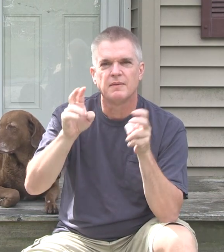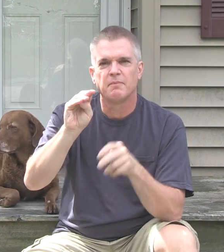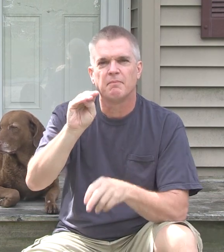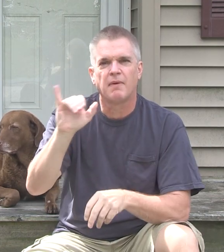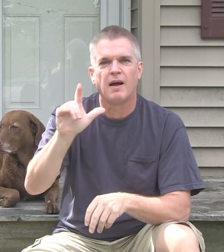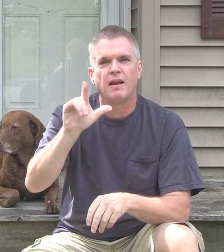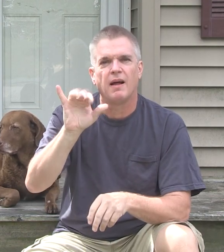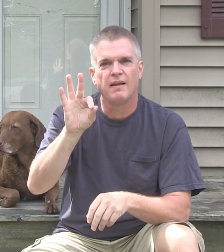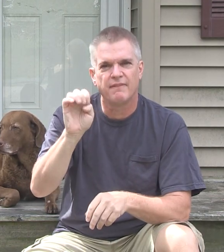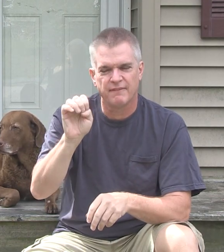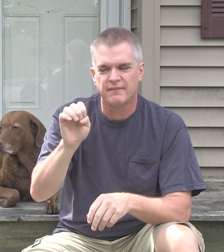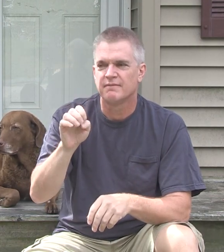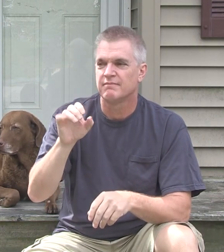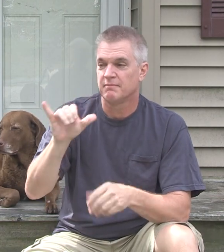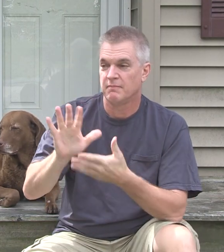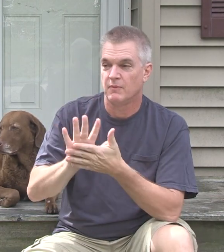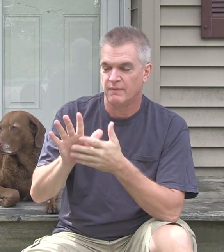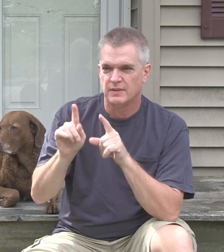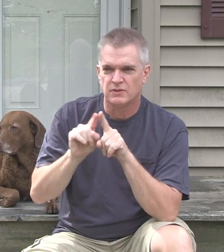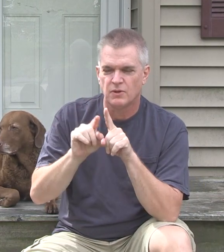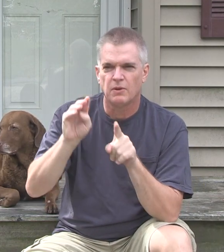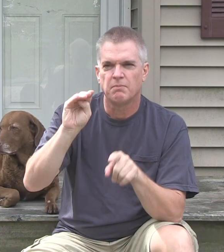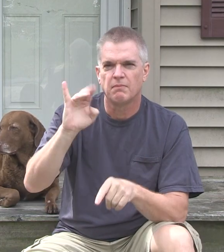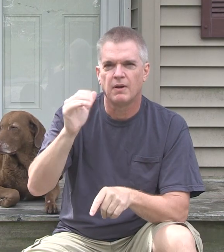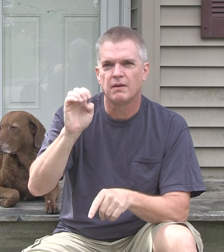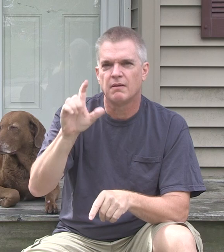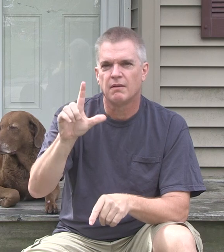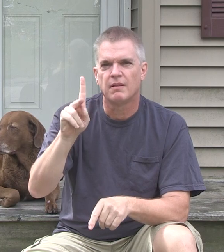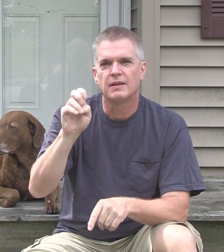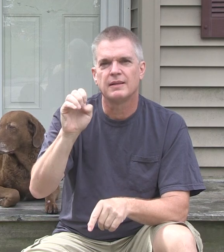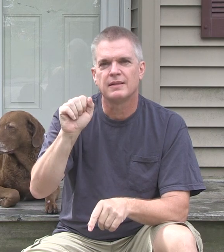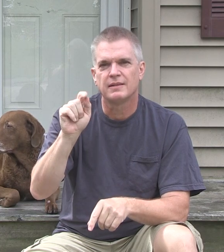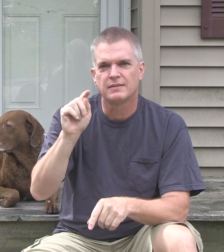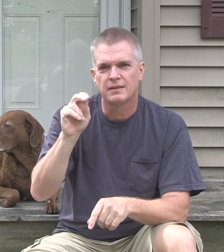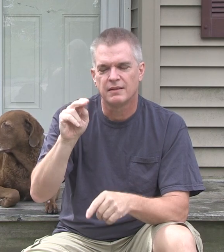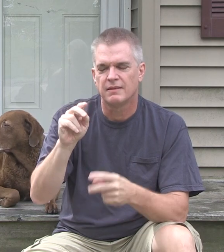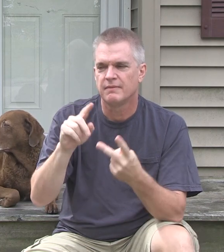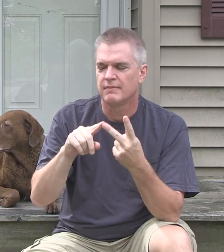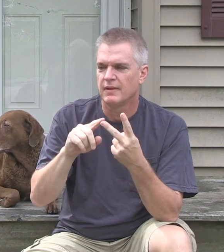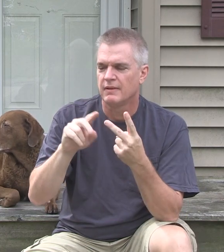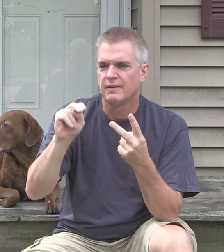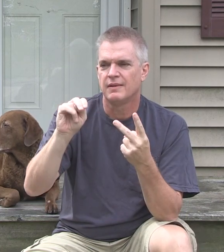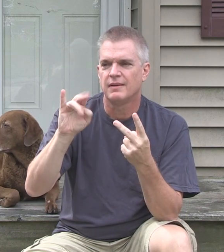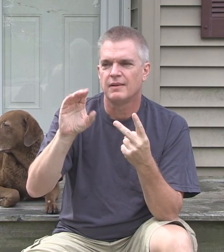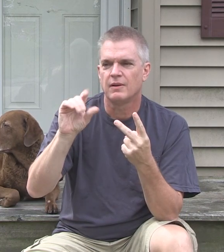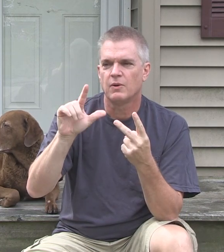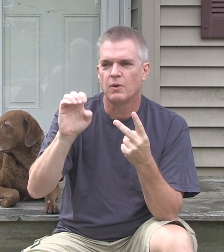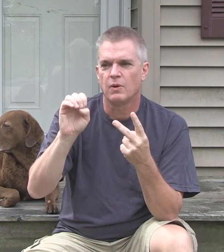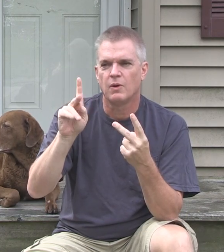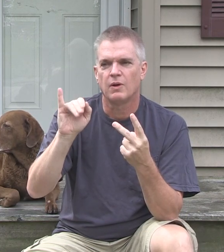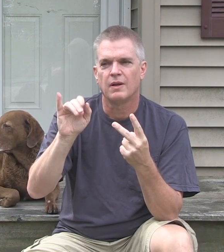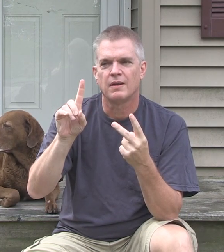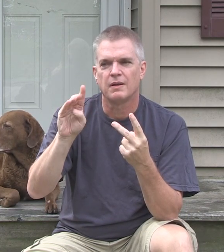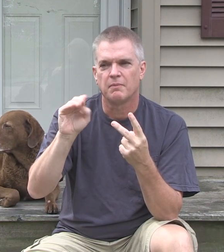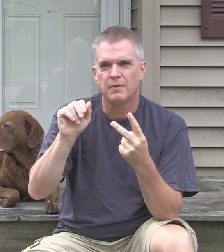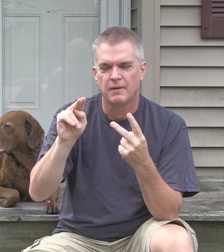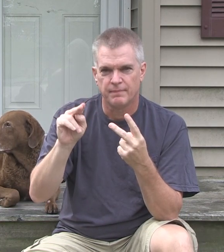The movie was titled, "My Life", and starred Michael Keaton and Nicole Kidman.